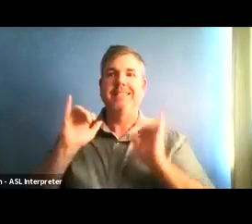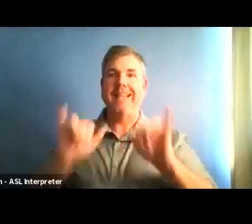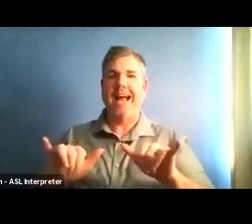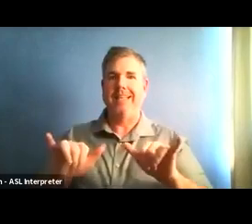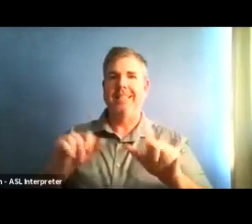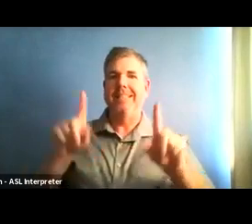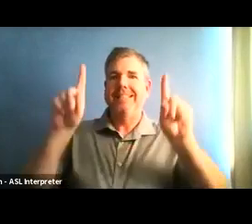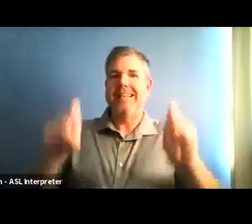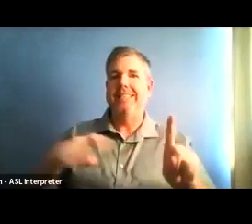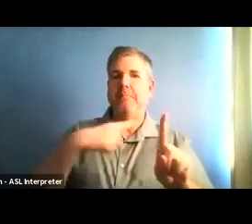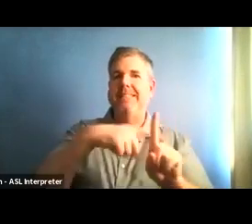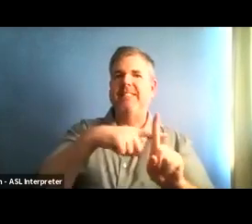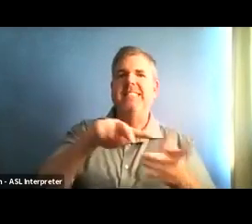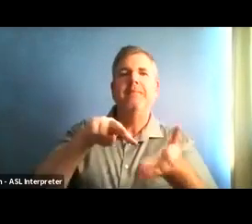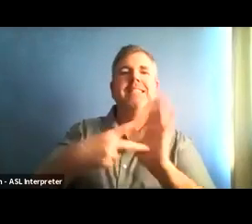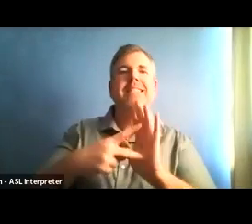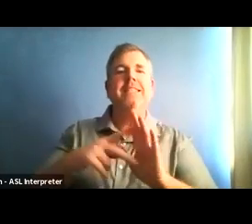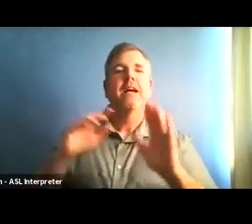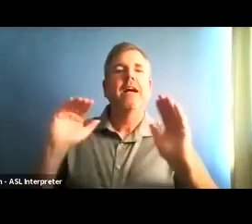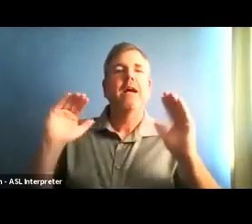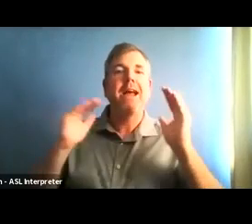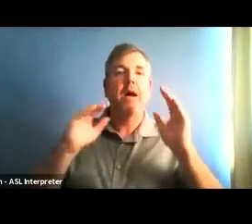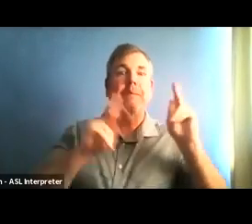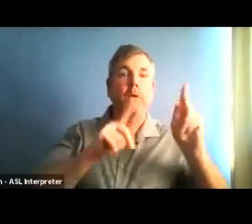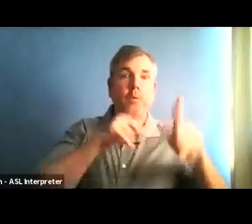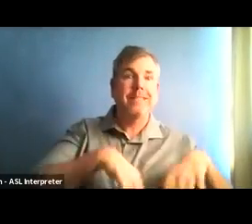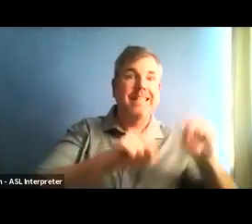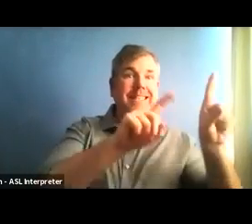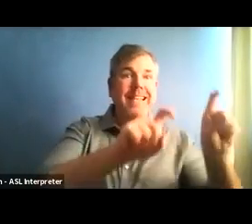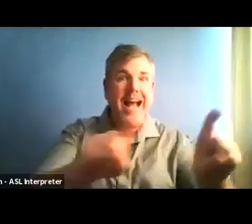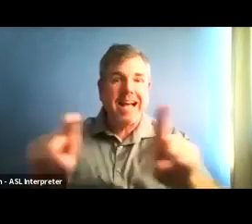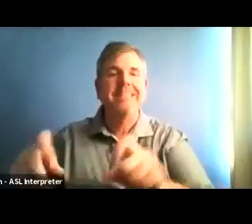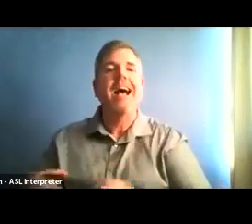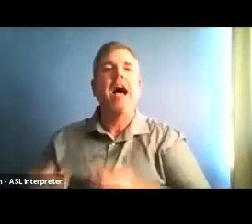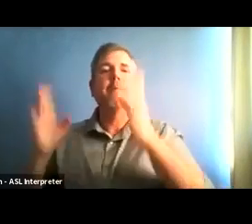We need to be below seven cases per day, four hundred thousand